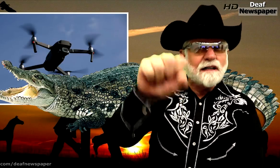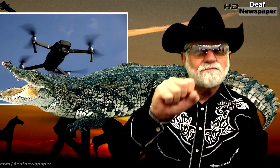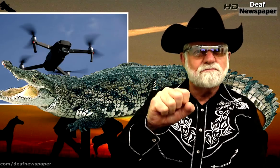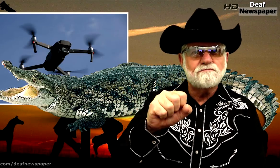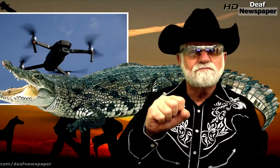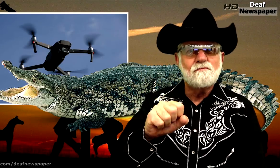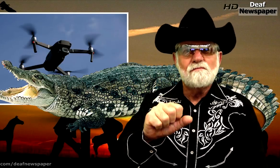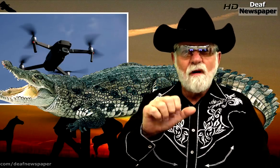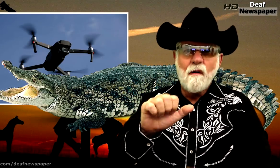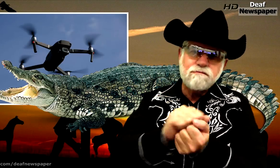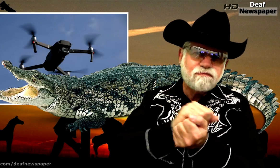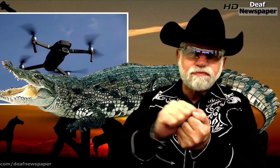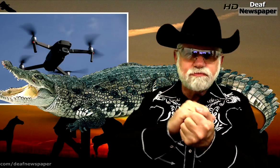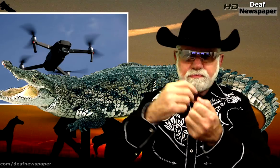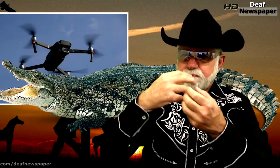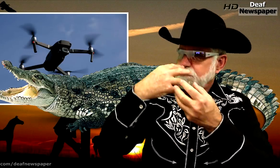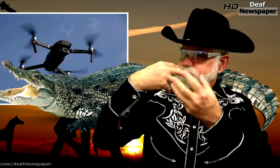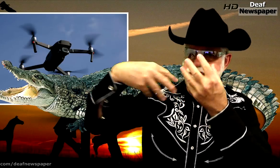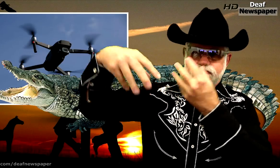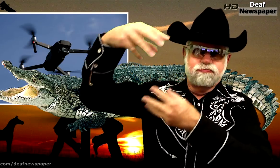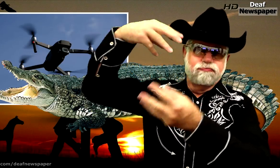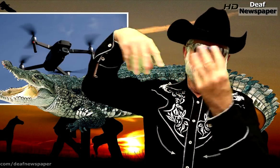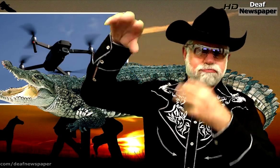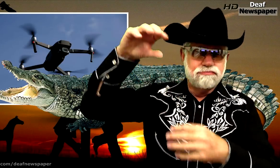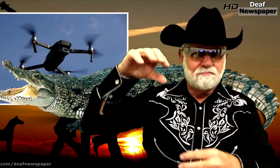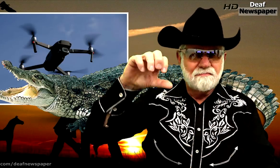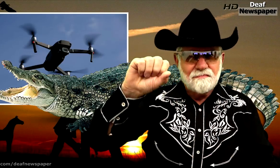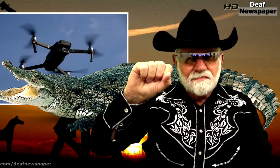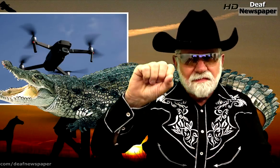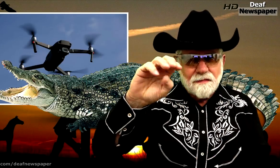Wow! The alligator grabs the drone from out of the sky and ate it! Did you see that smoke?